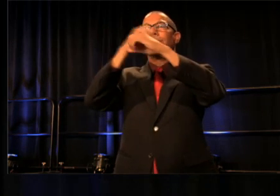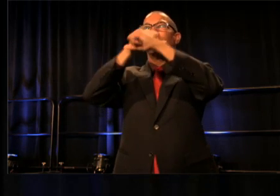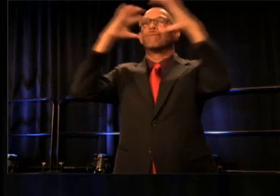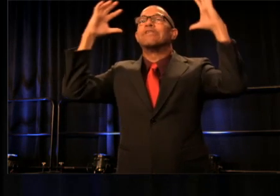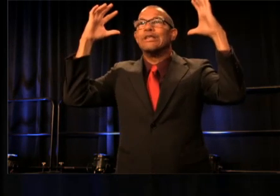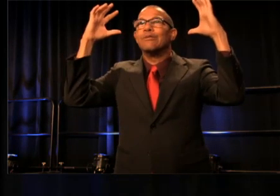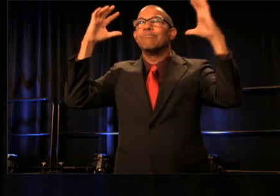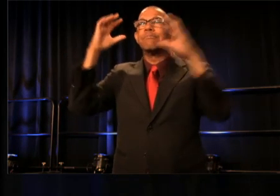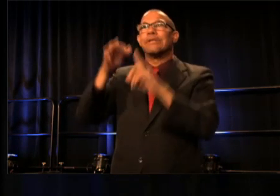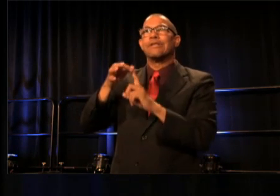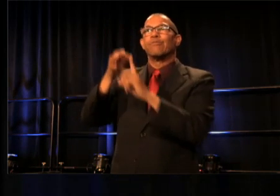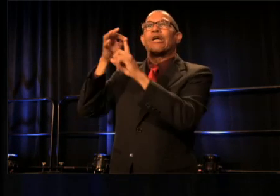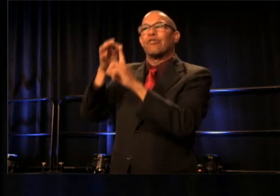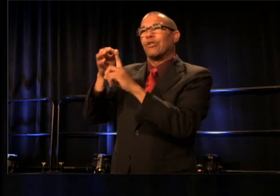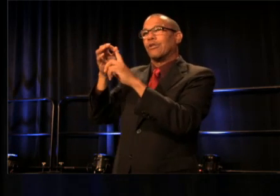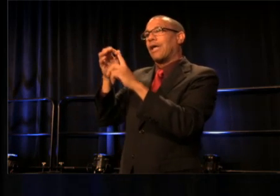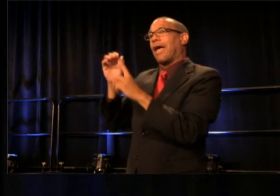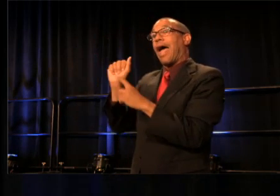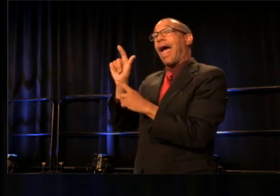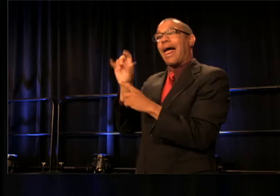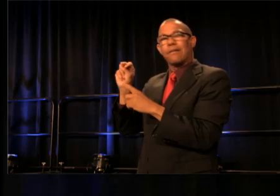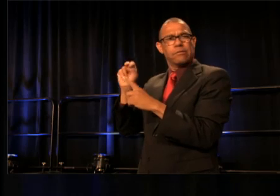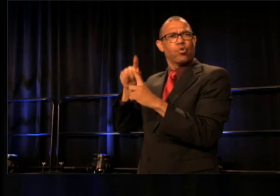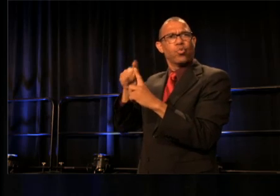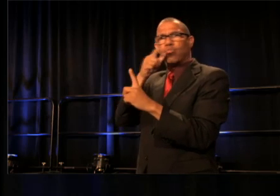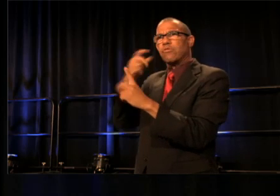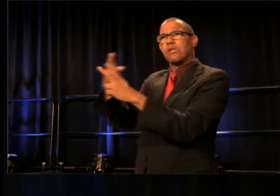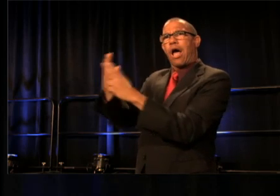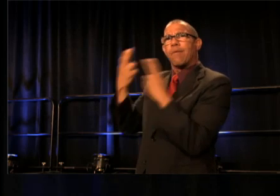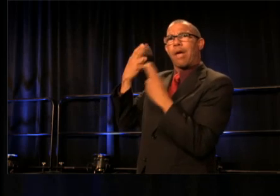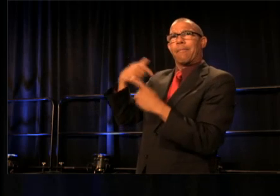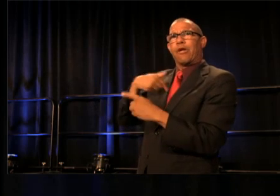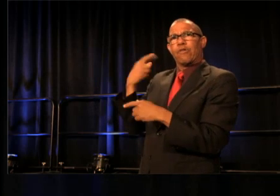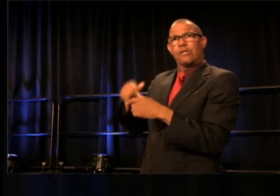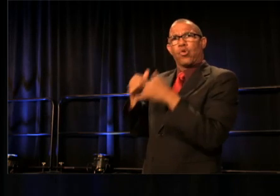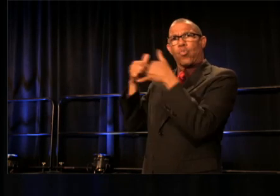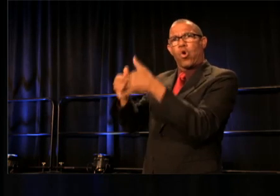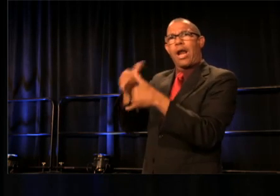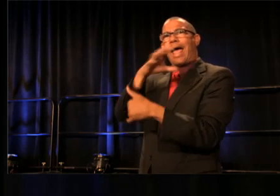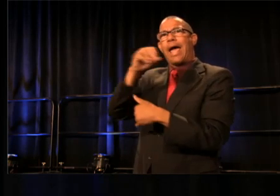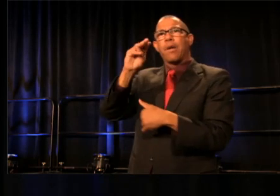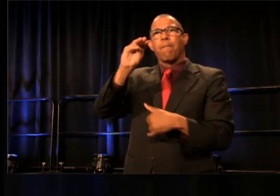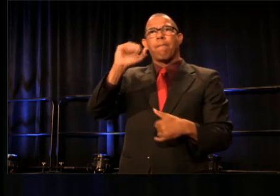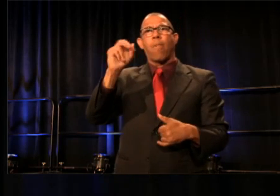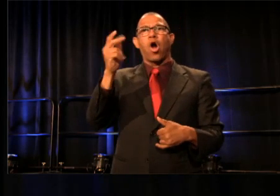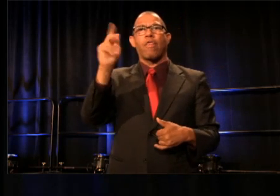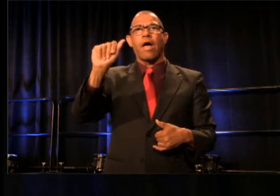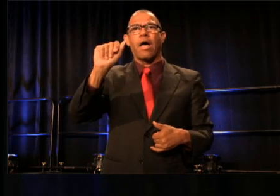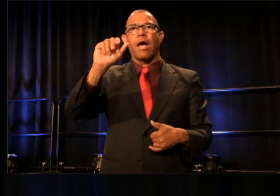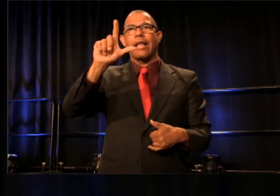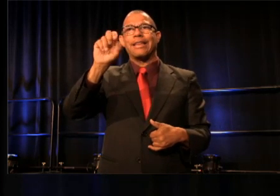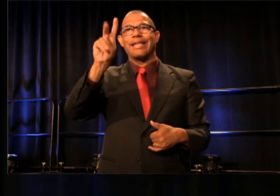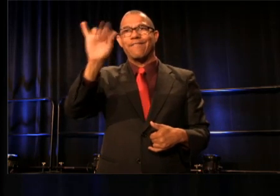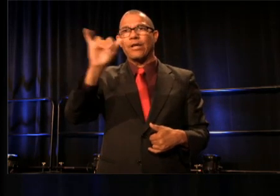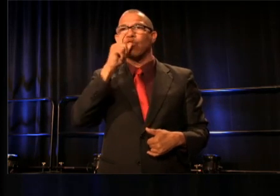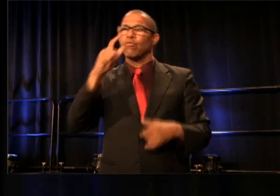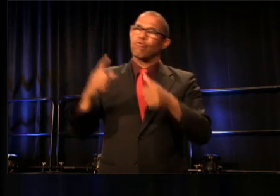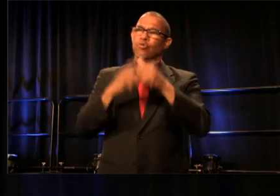who inspires me with his effortless leadership and big hearted passions. And Martha Lavey who is the first person to challenge me to be more,